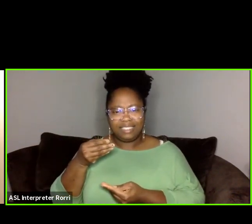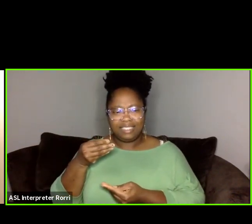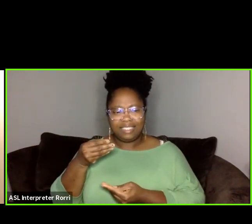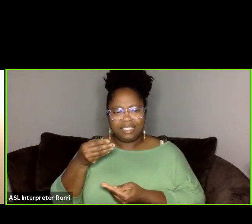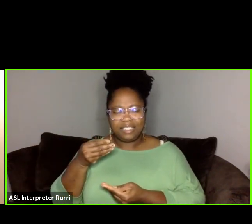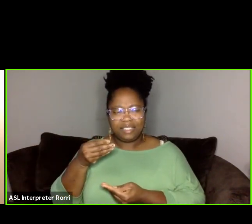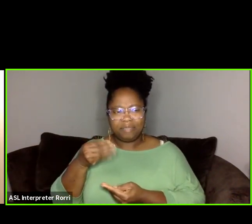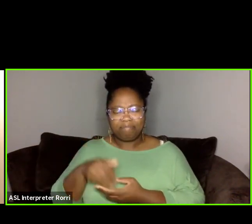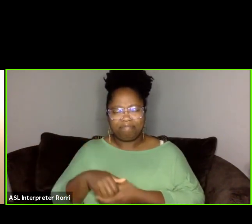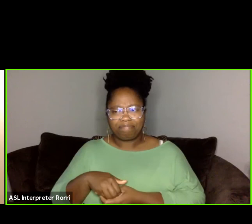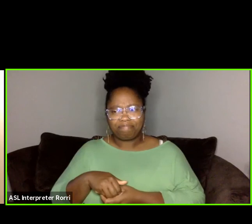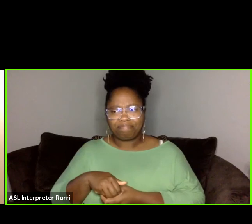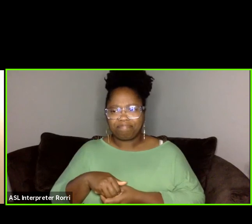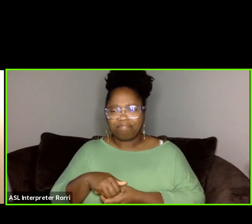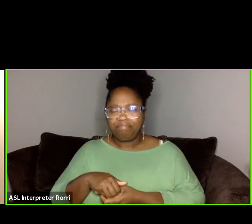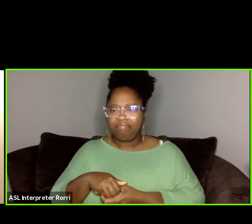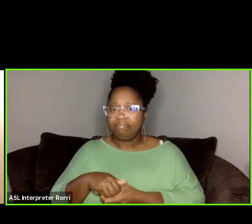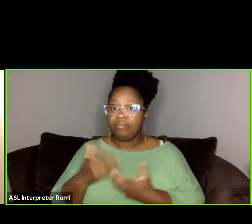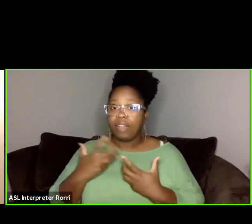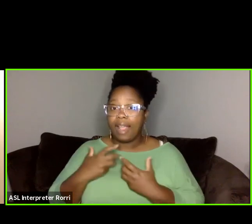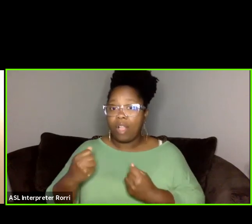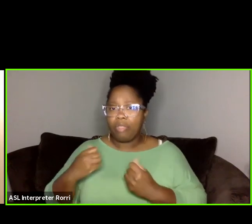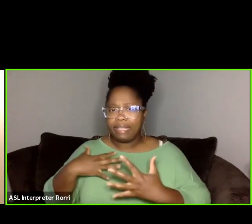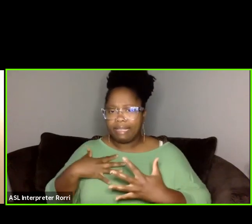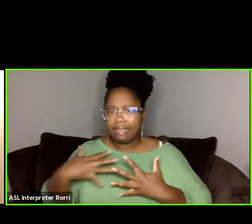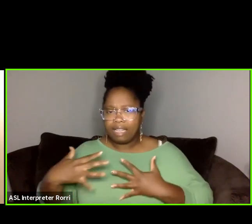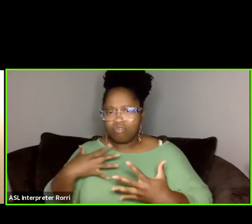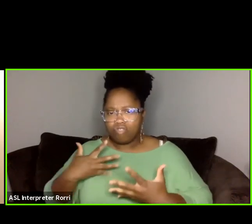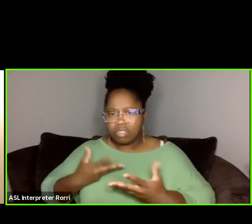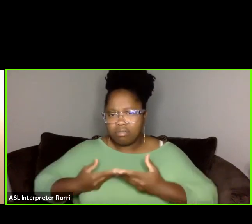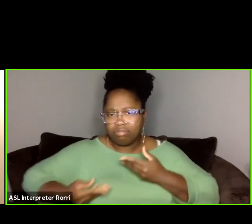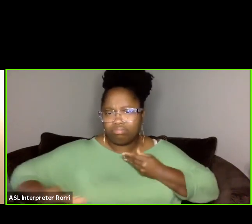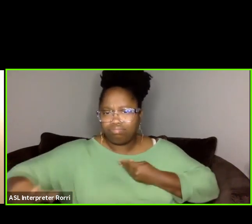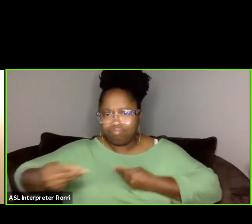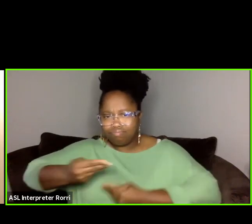that you can exchange healthy energy amongst one another.